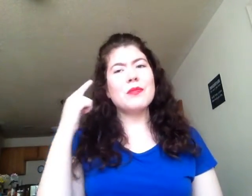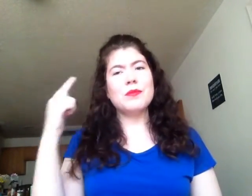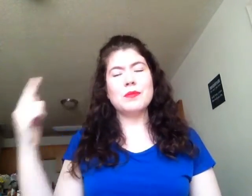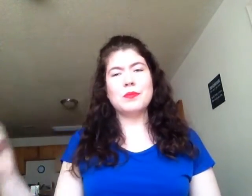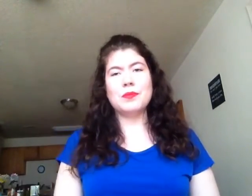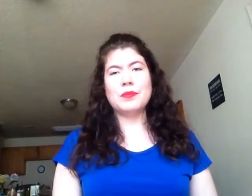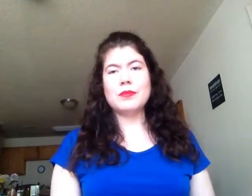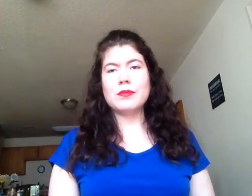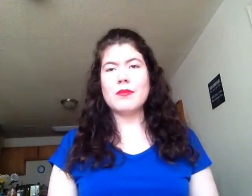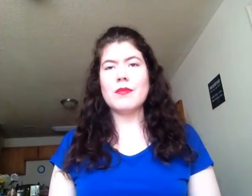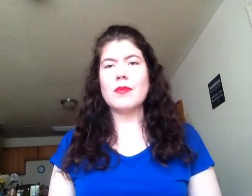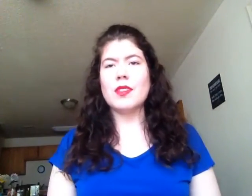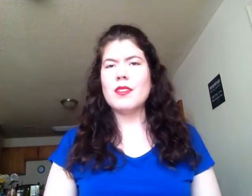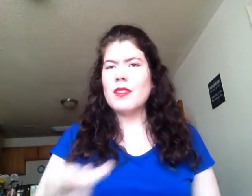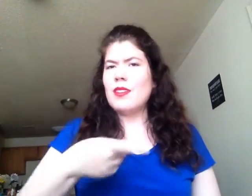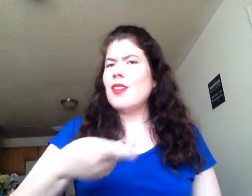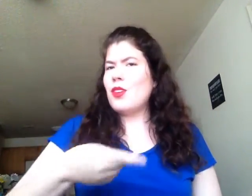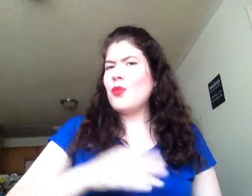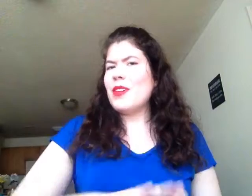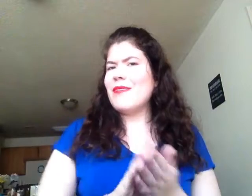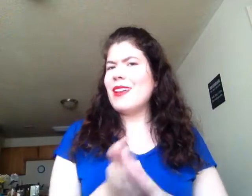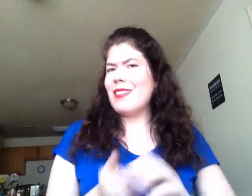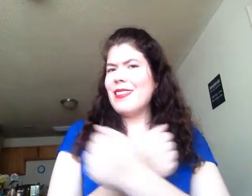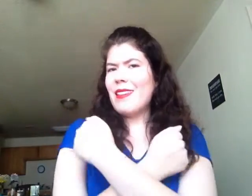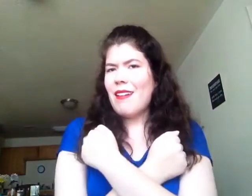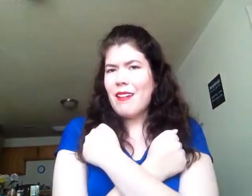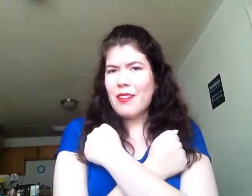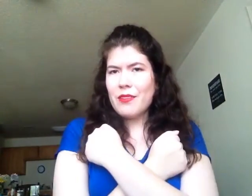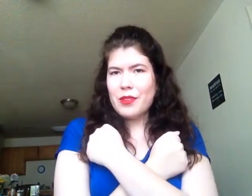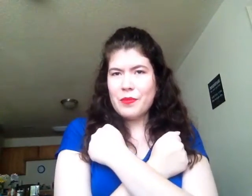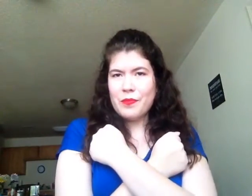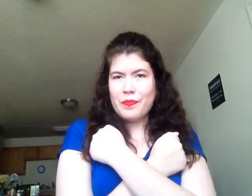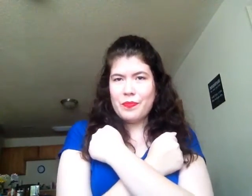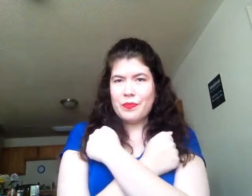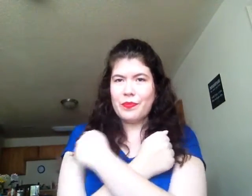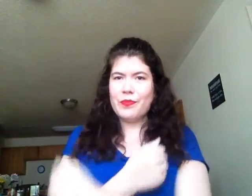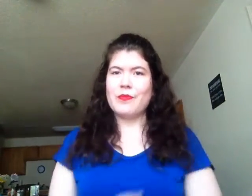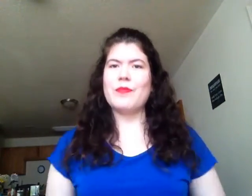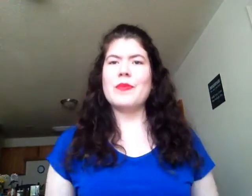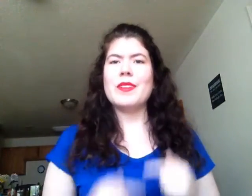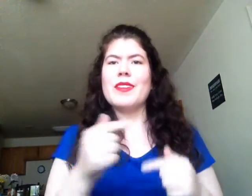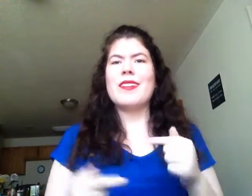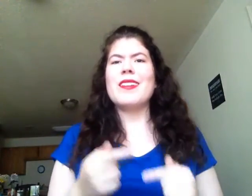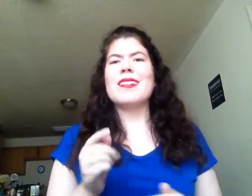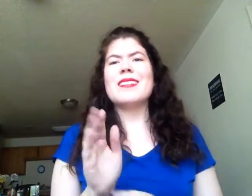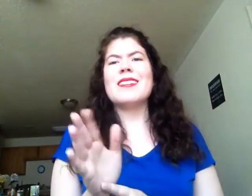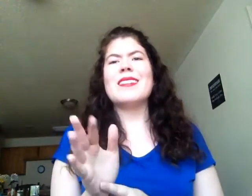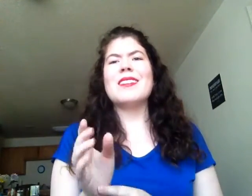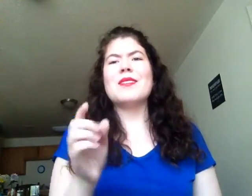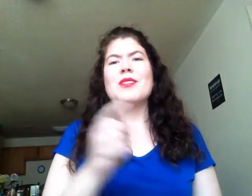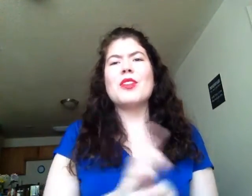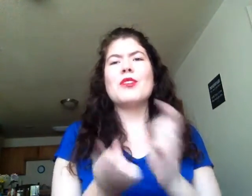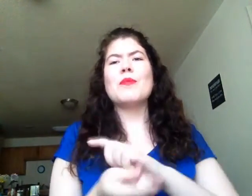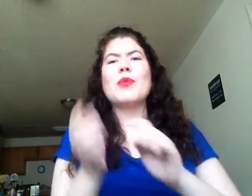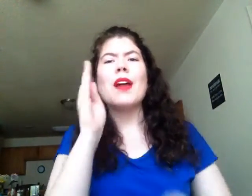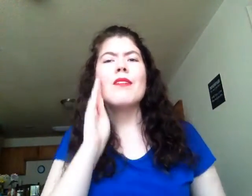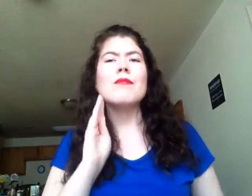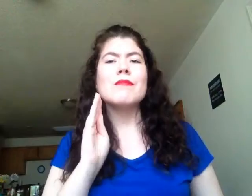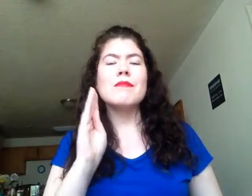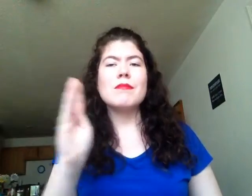You and I fell in love when leaves changed brown.